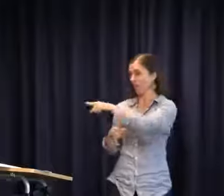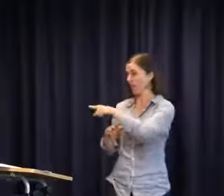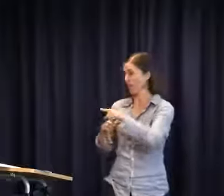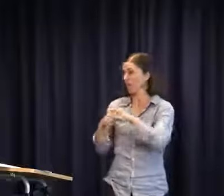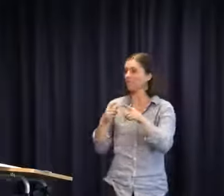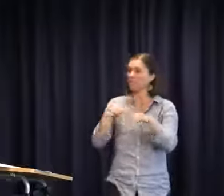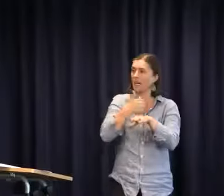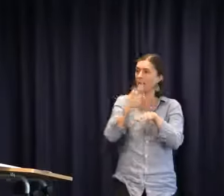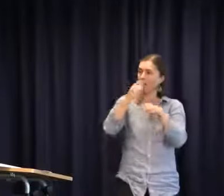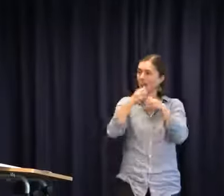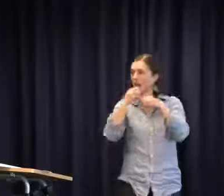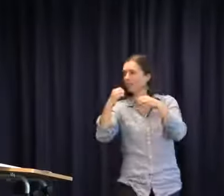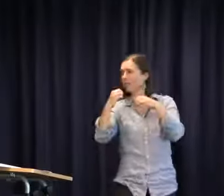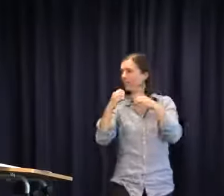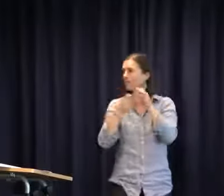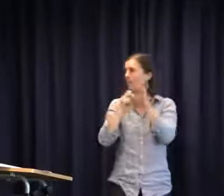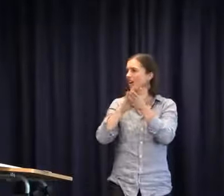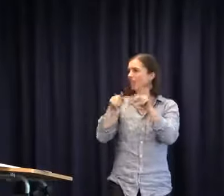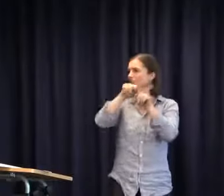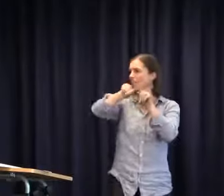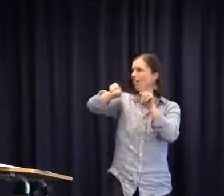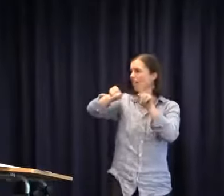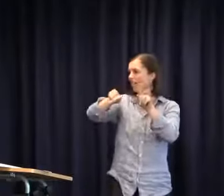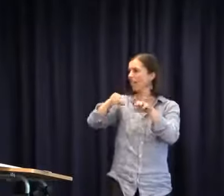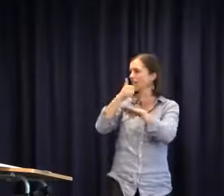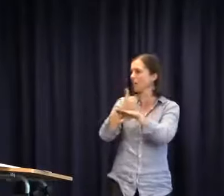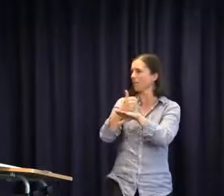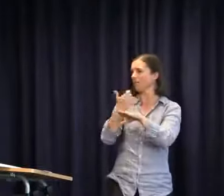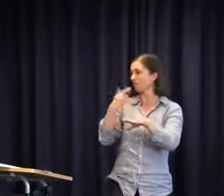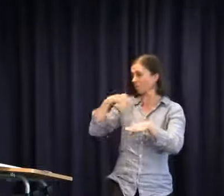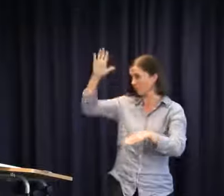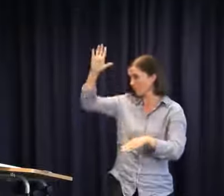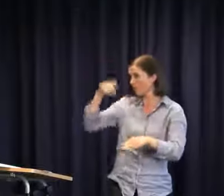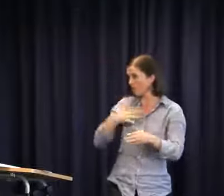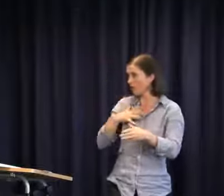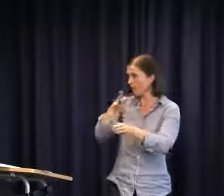that Deaf Victoria establish a sort of branch subgroup to be able to take on that role.